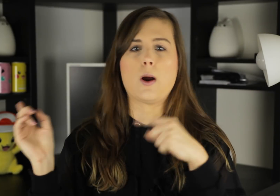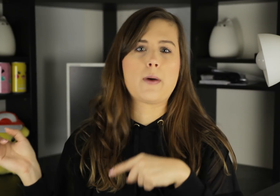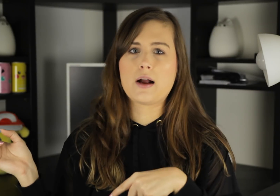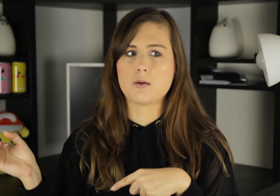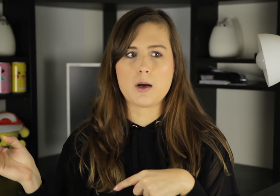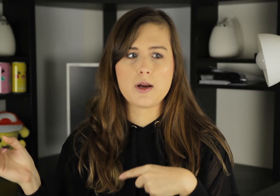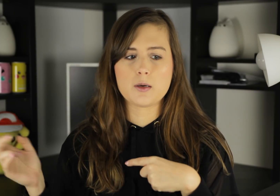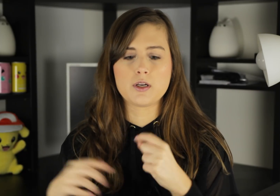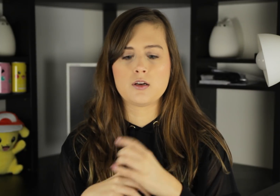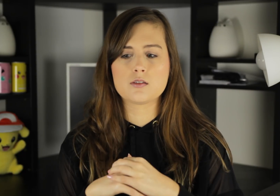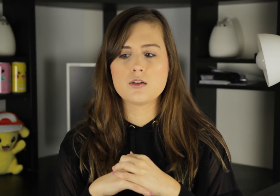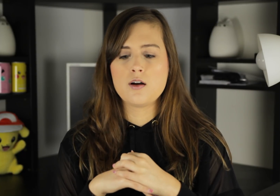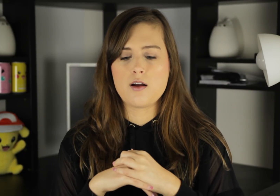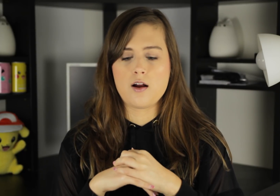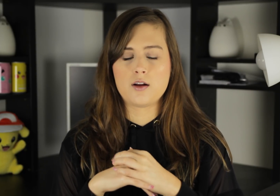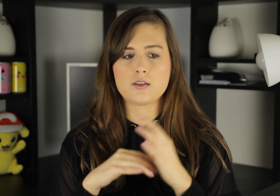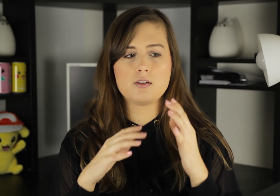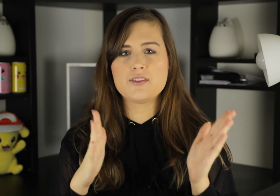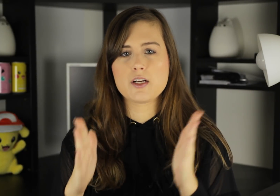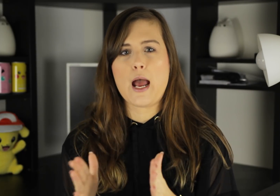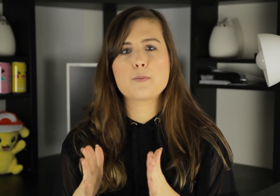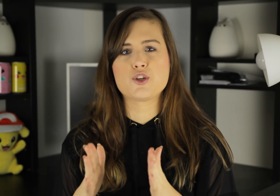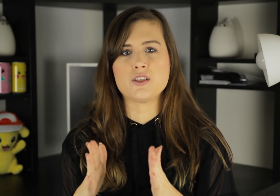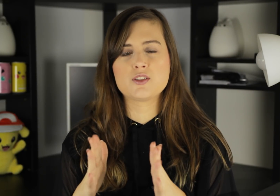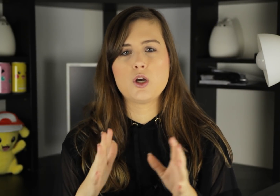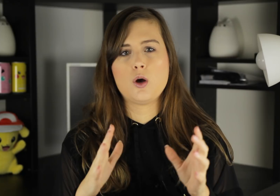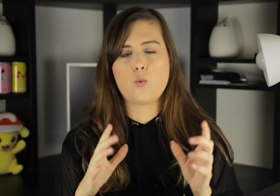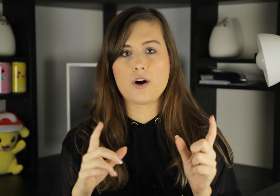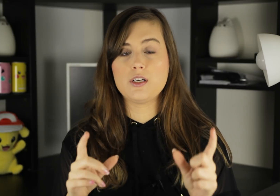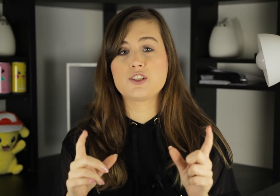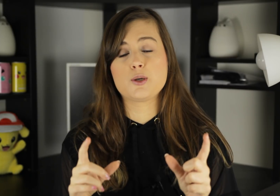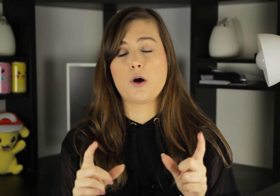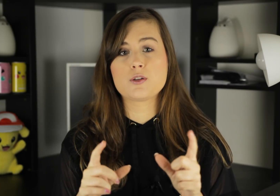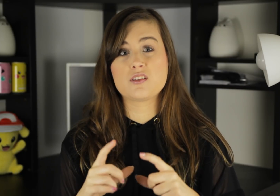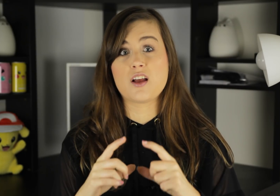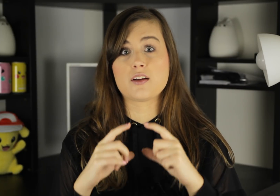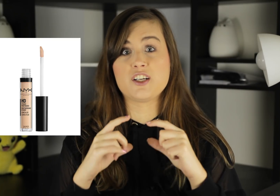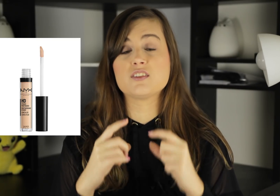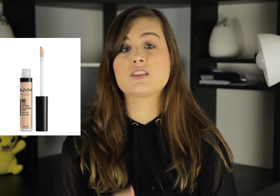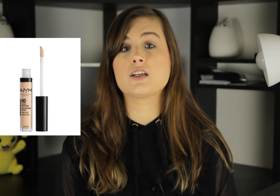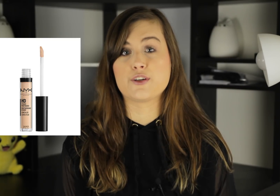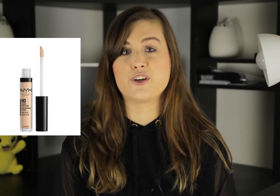way back in my makeup days, and in the captions, where it's supposed to say "concealer,"